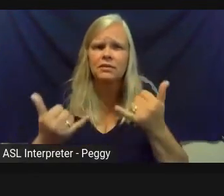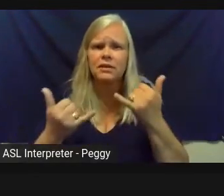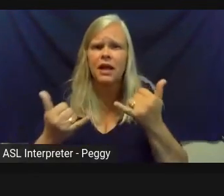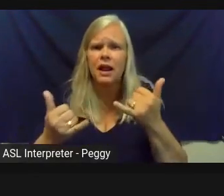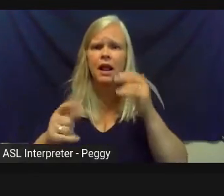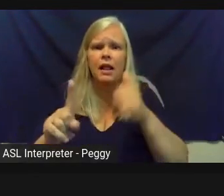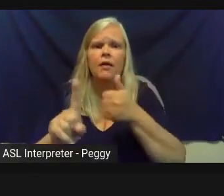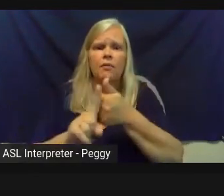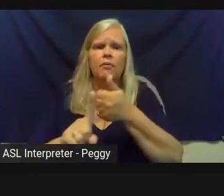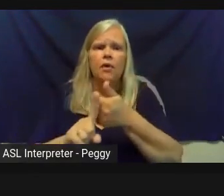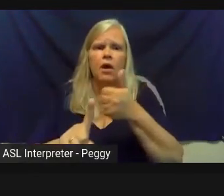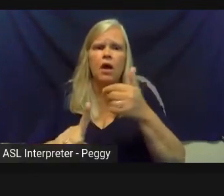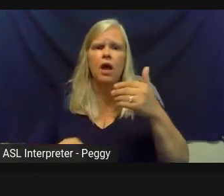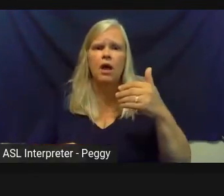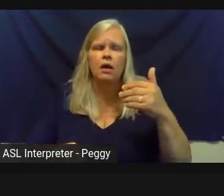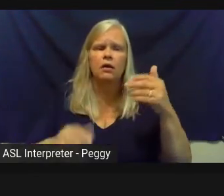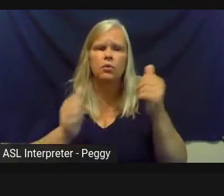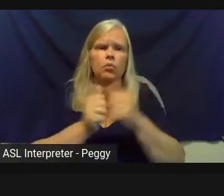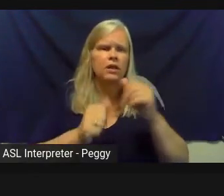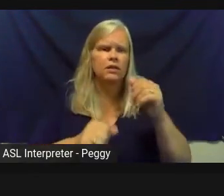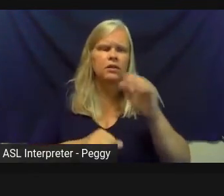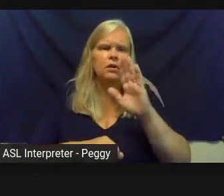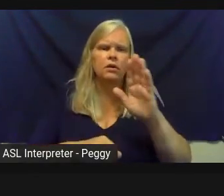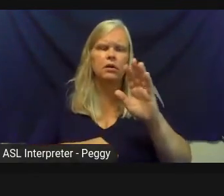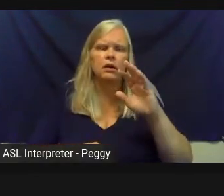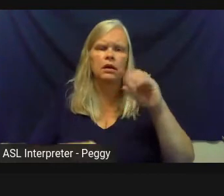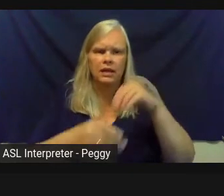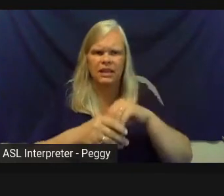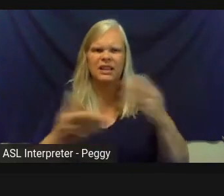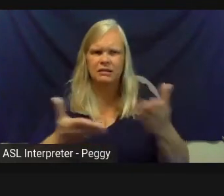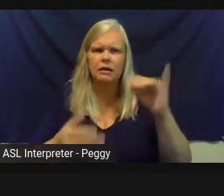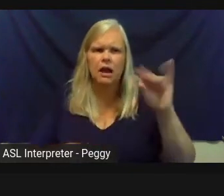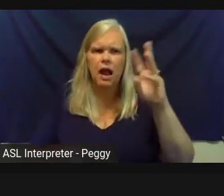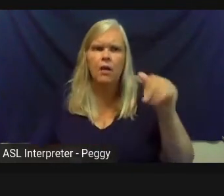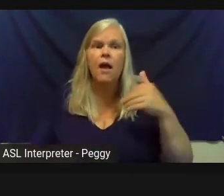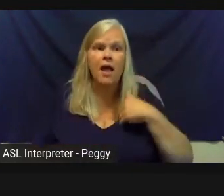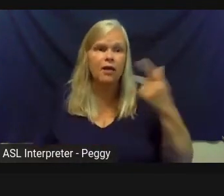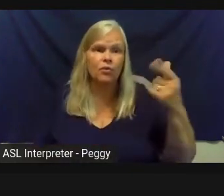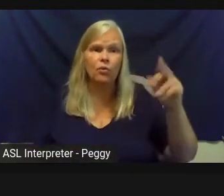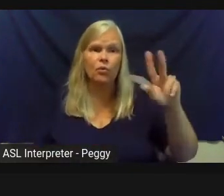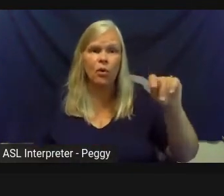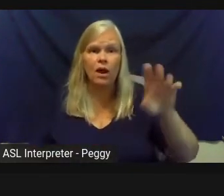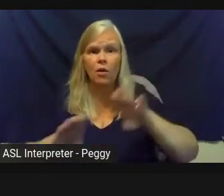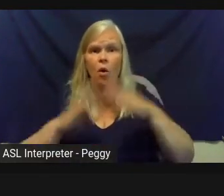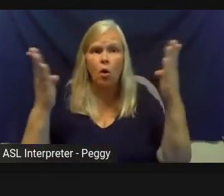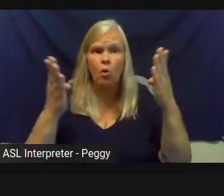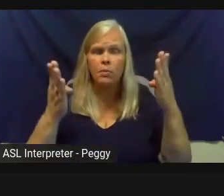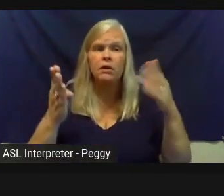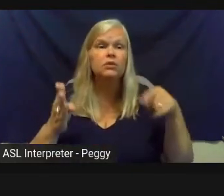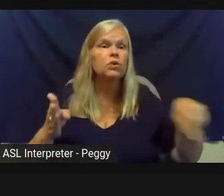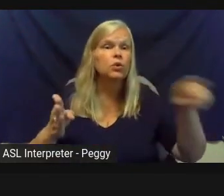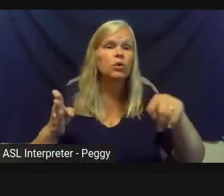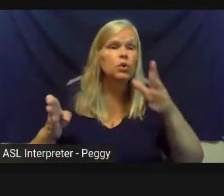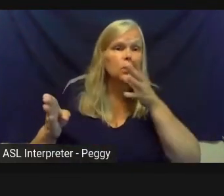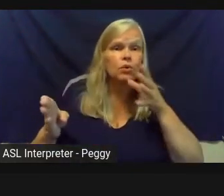Empower Rural Iowa has some timely grants open right now for those of you in rural communities that you can